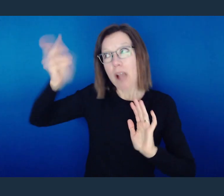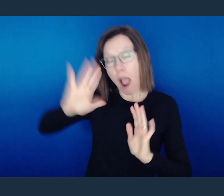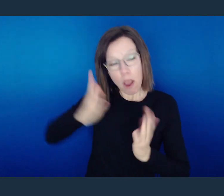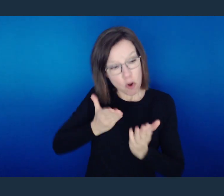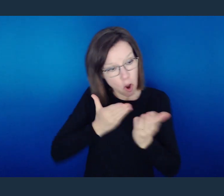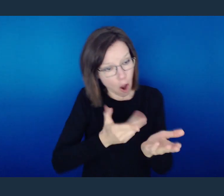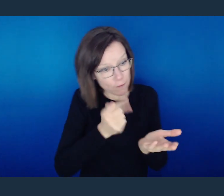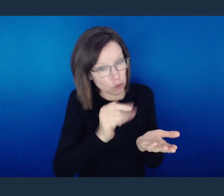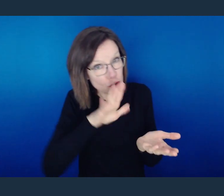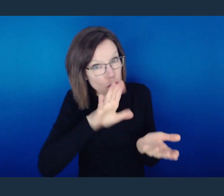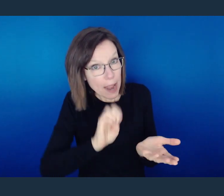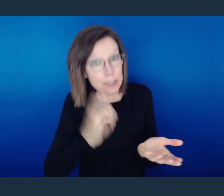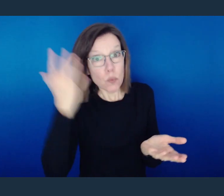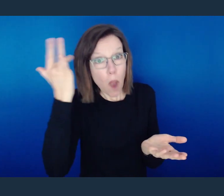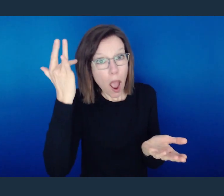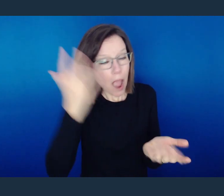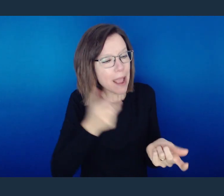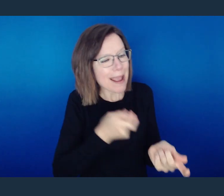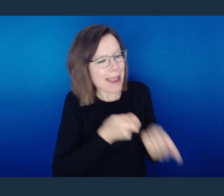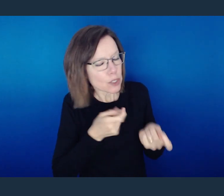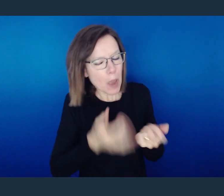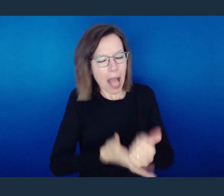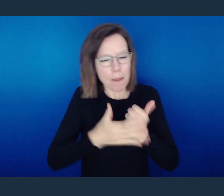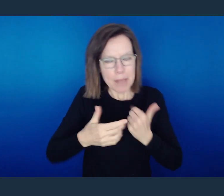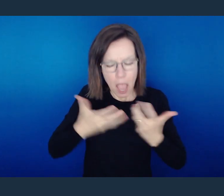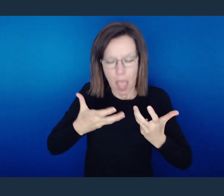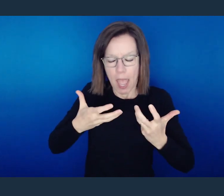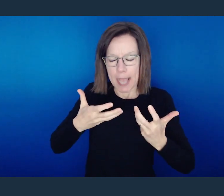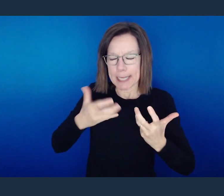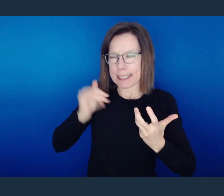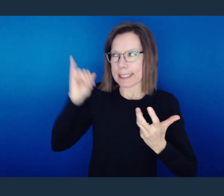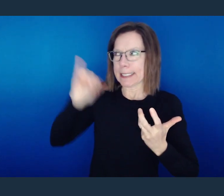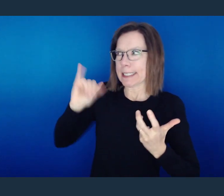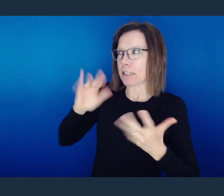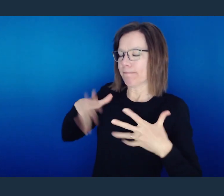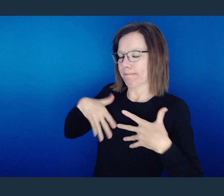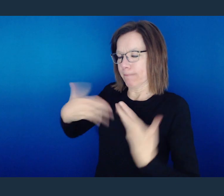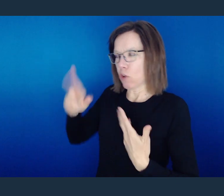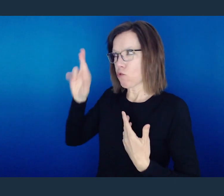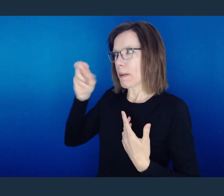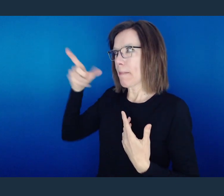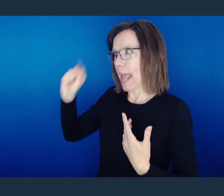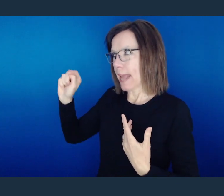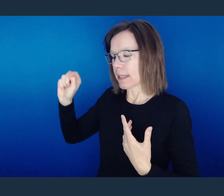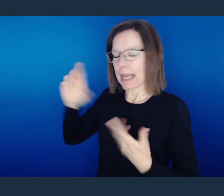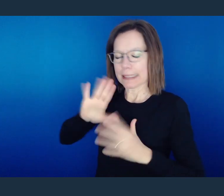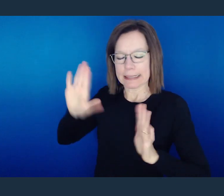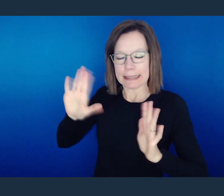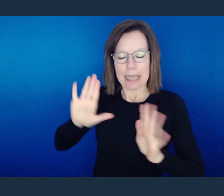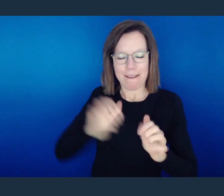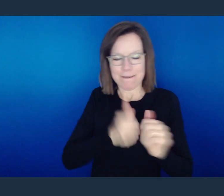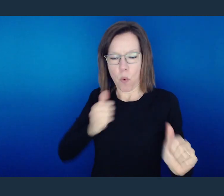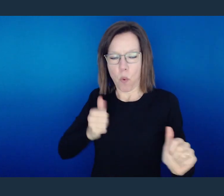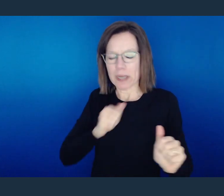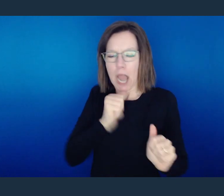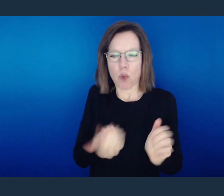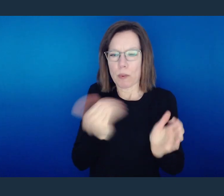that the reason He's given you the grace that He has given you is so that you might repent, not so you might repeat what you've been doing?